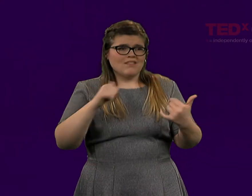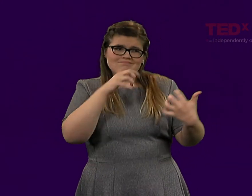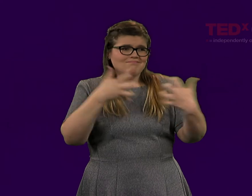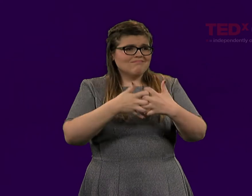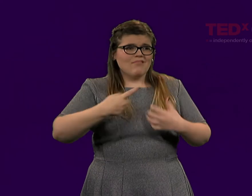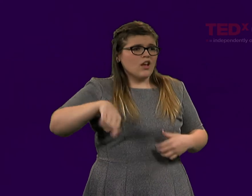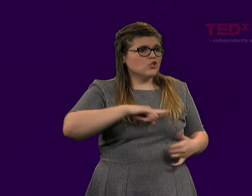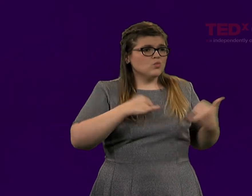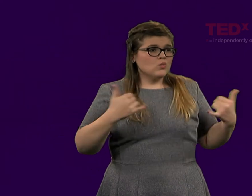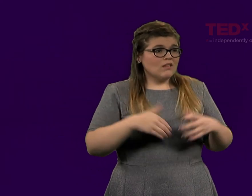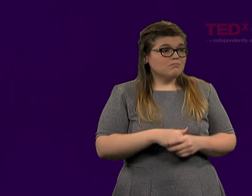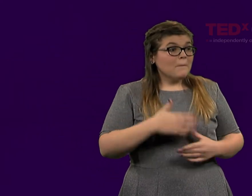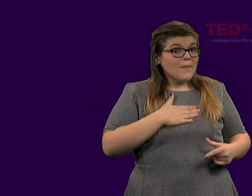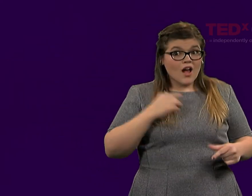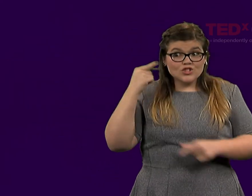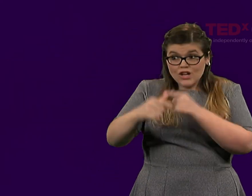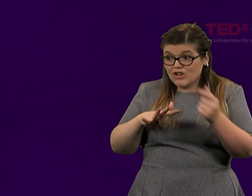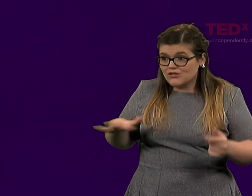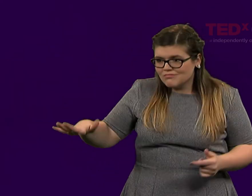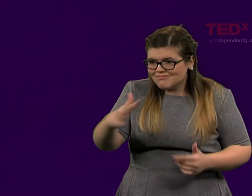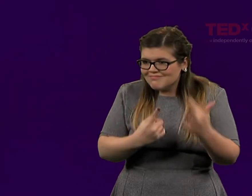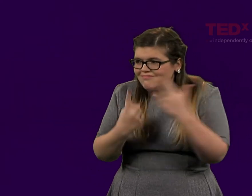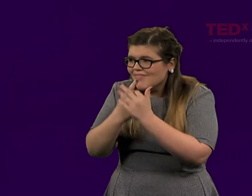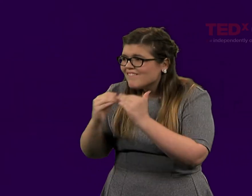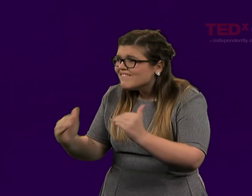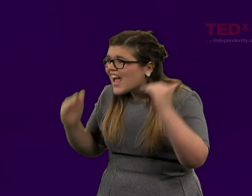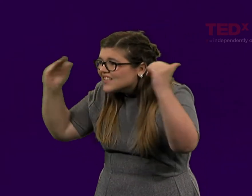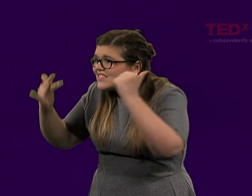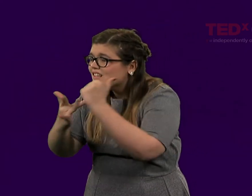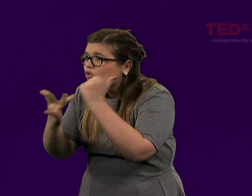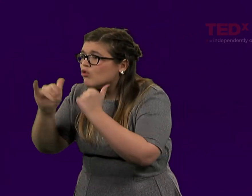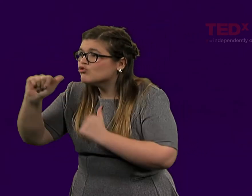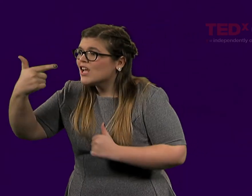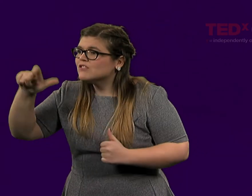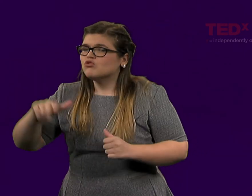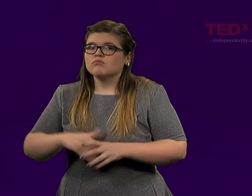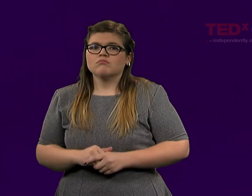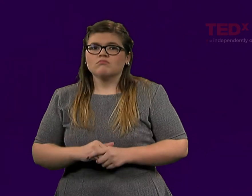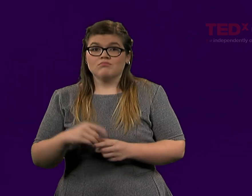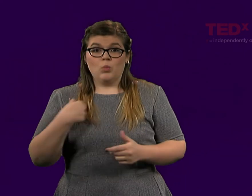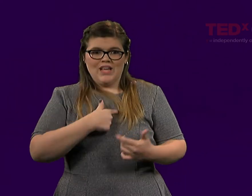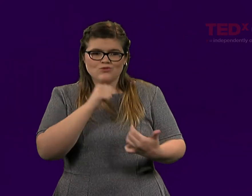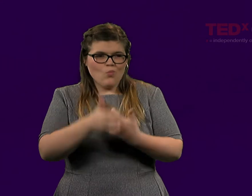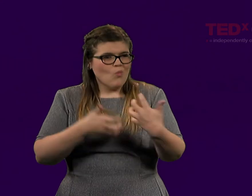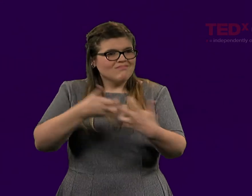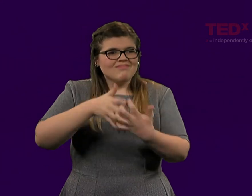My generation have advanced technology. We live in a new technological age.